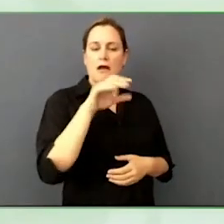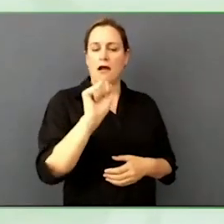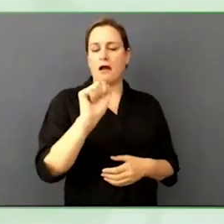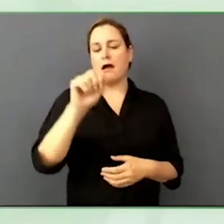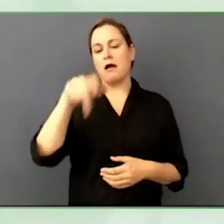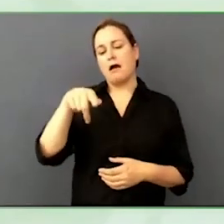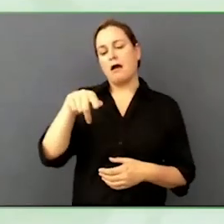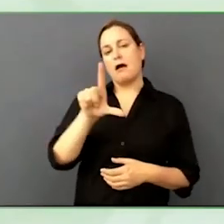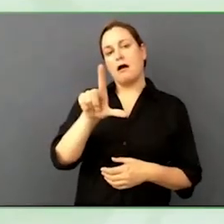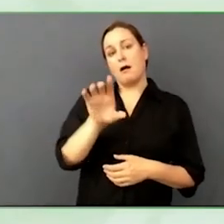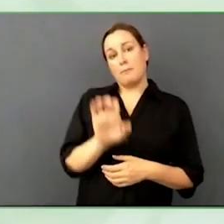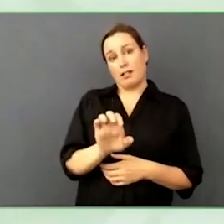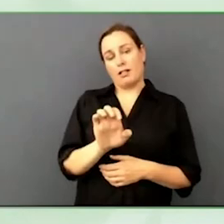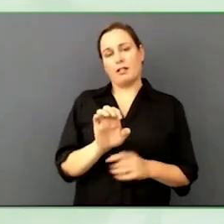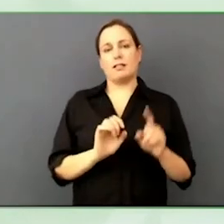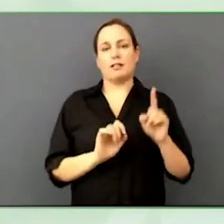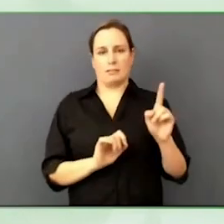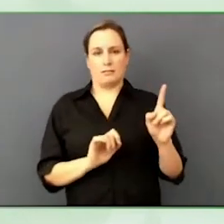Everybody wants to use an airpod.